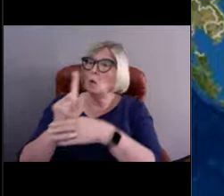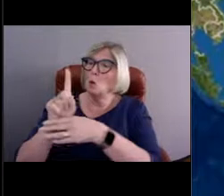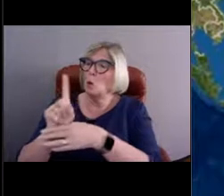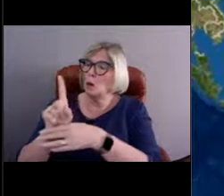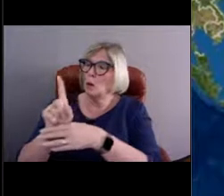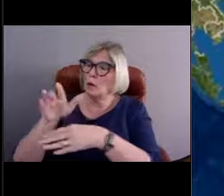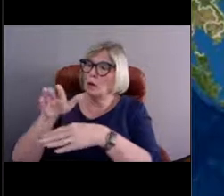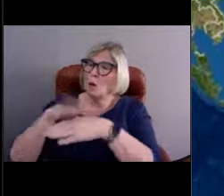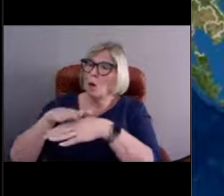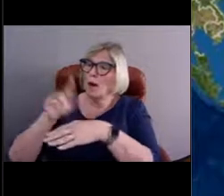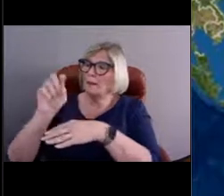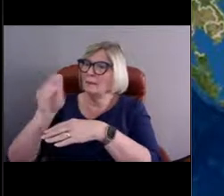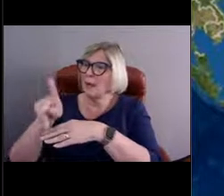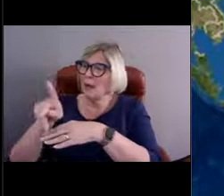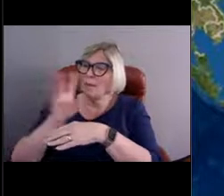So how do we make it stay?